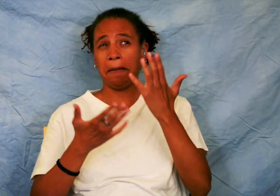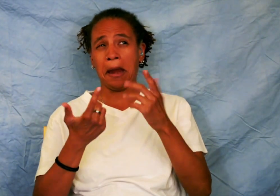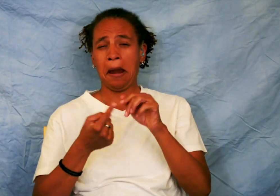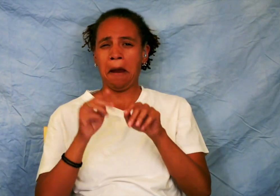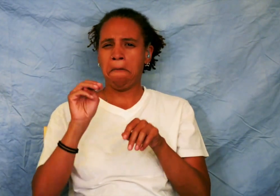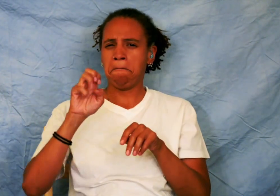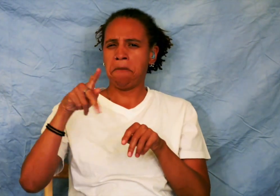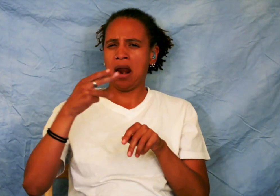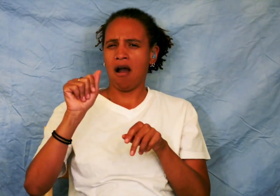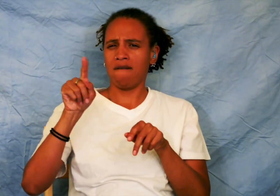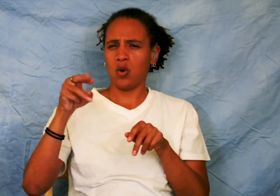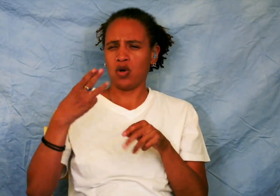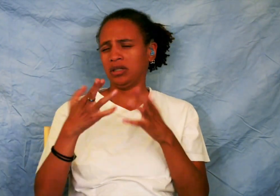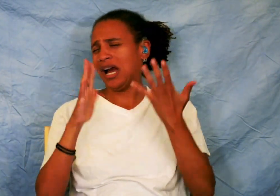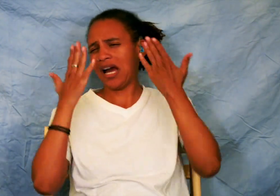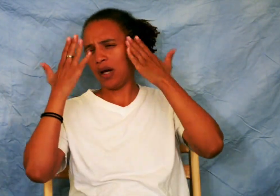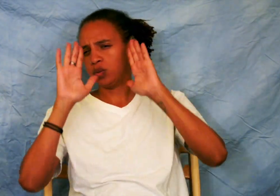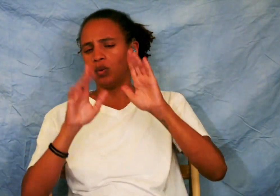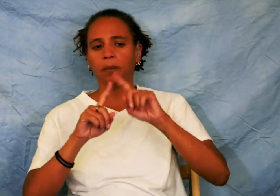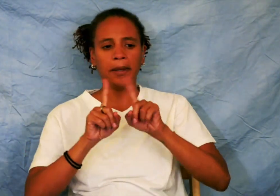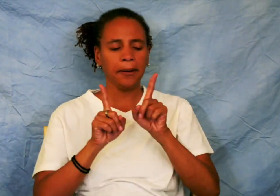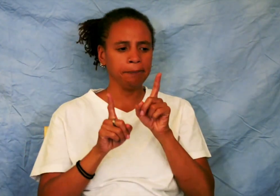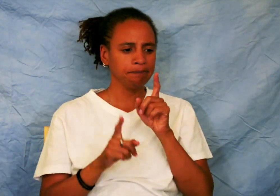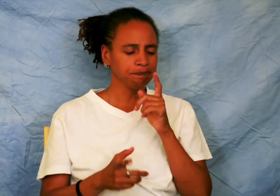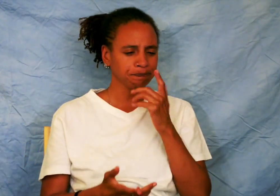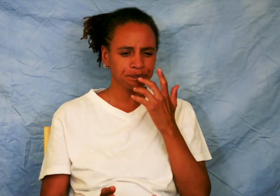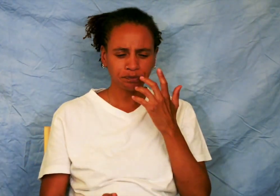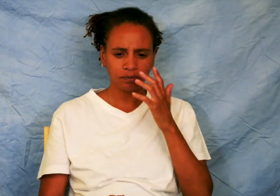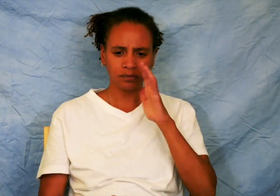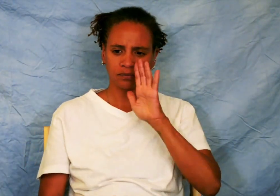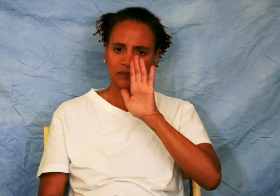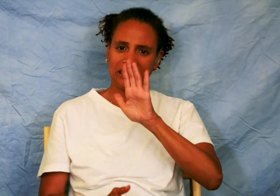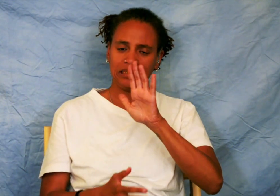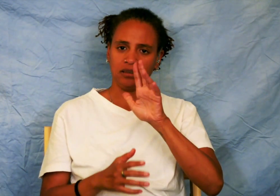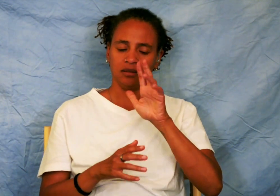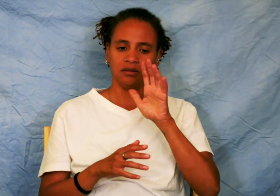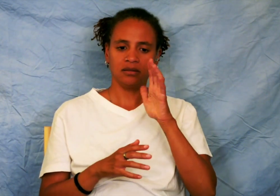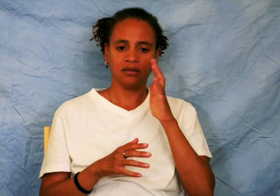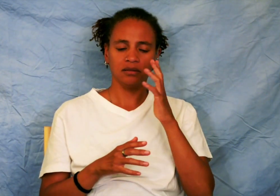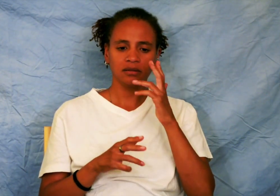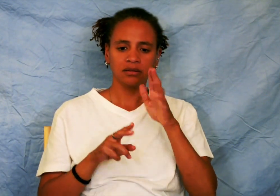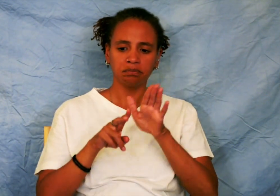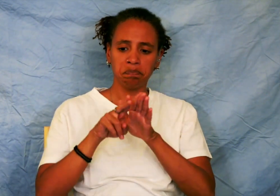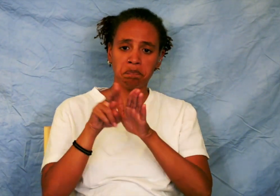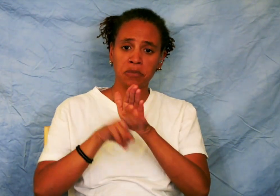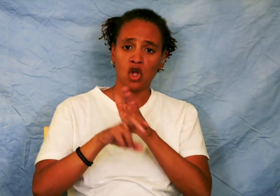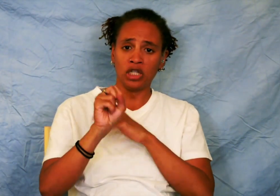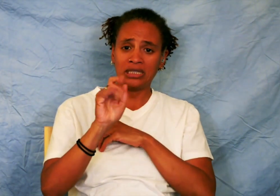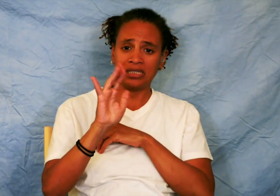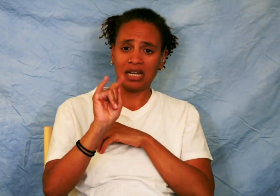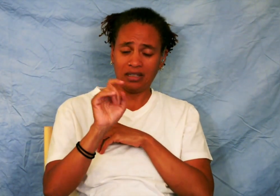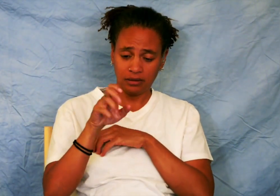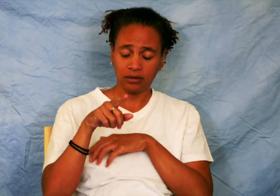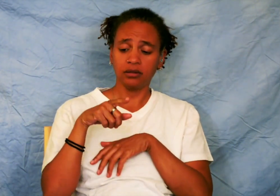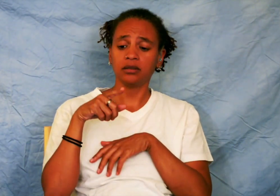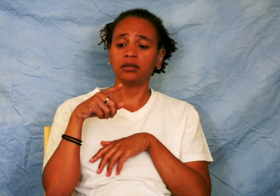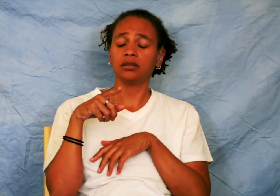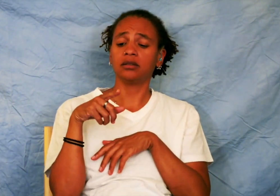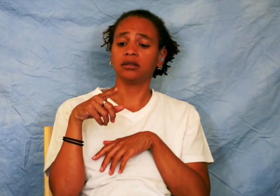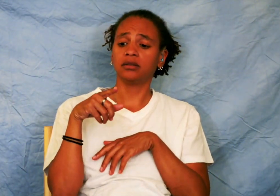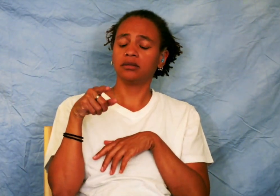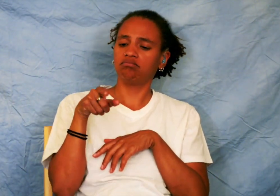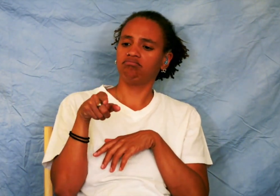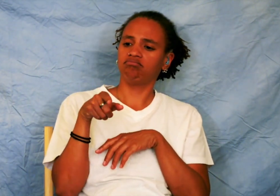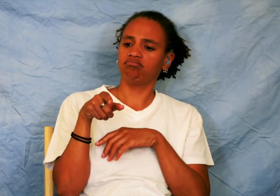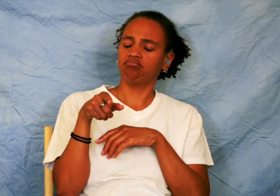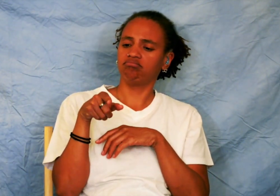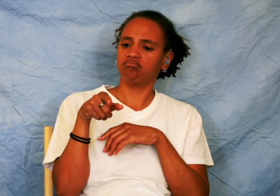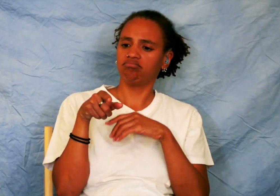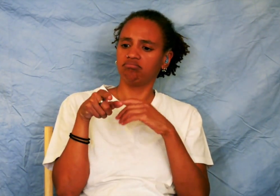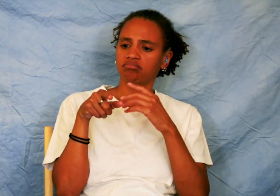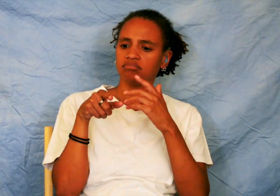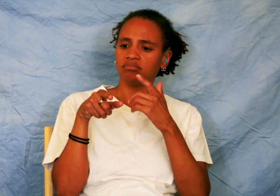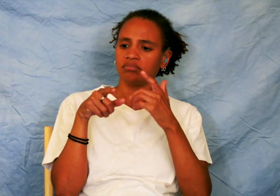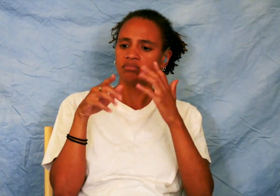(or possibly metaphor? I don't know!). The structure housing Nkrumah's tomb is shaped